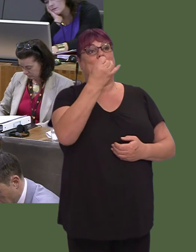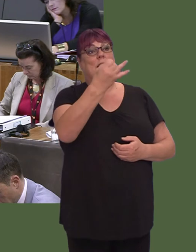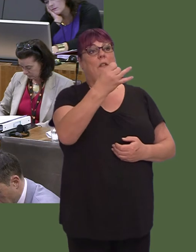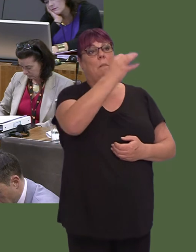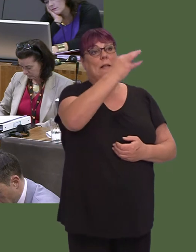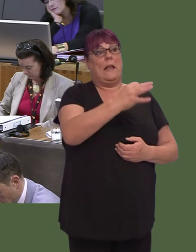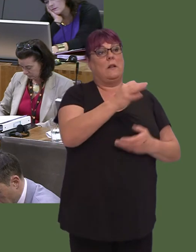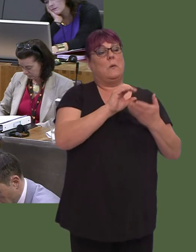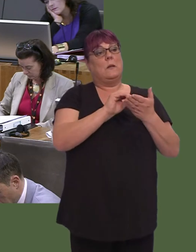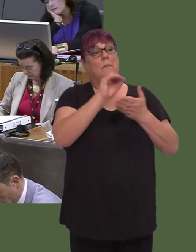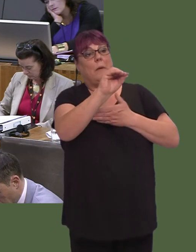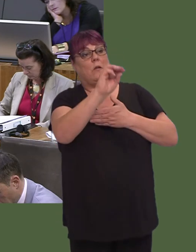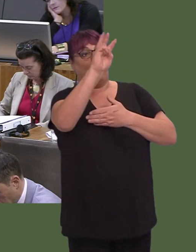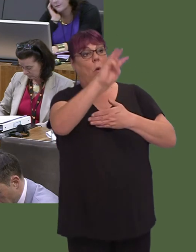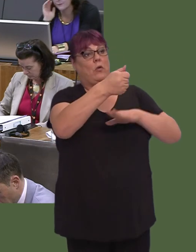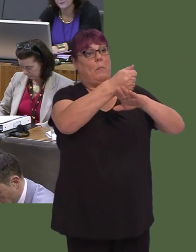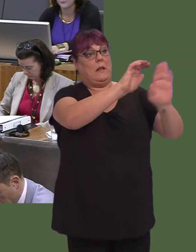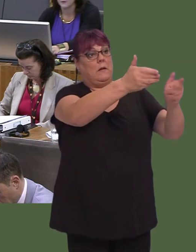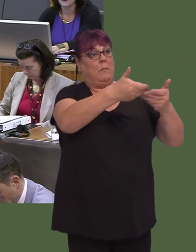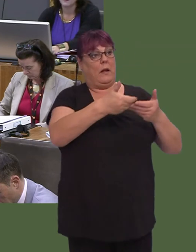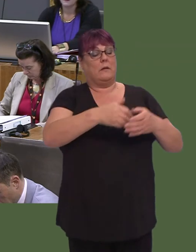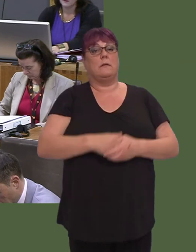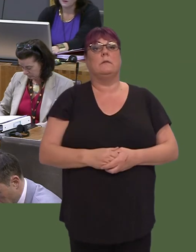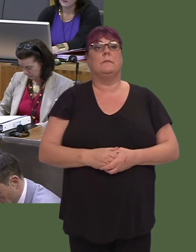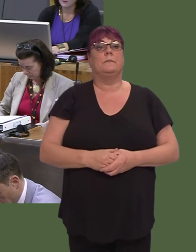When our community benefits policy is applied, the figures are even higher.